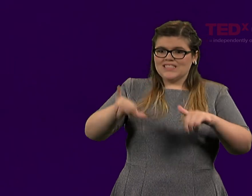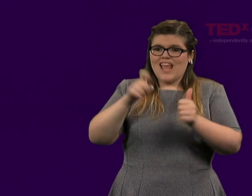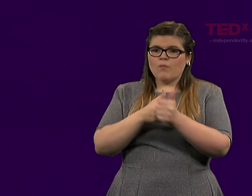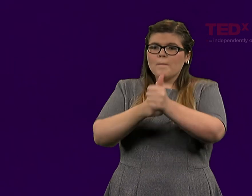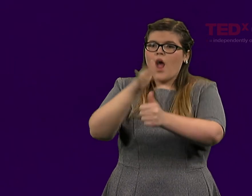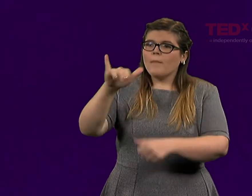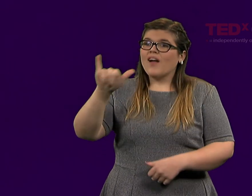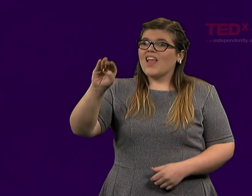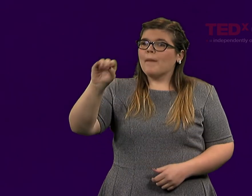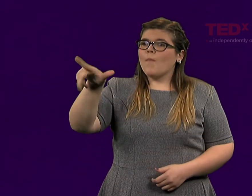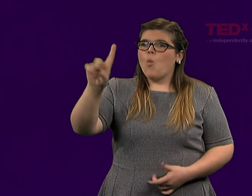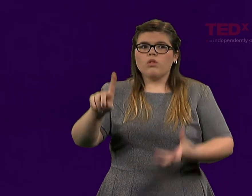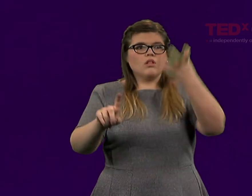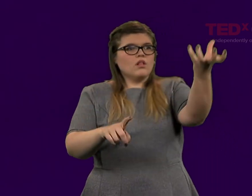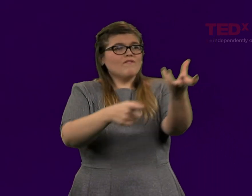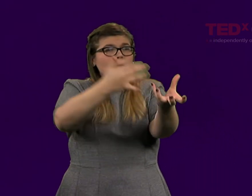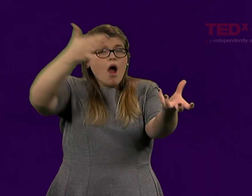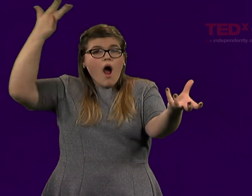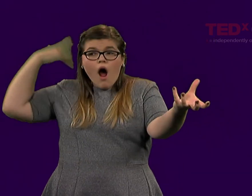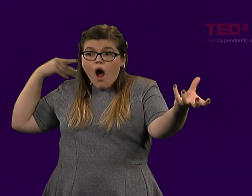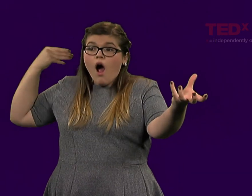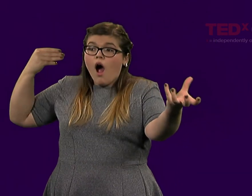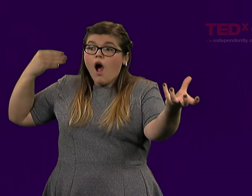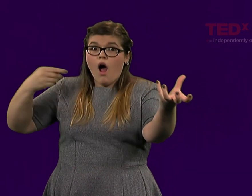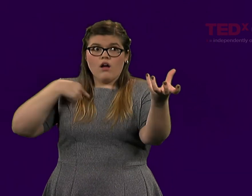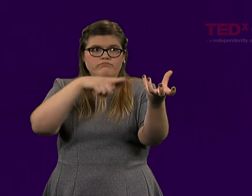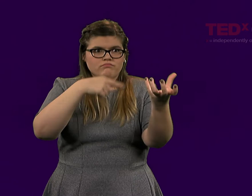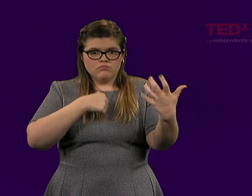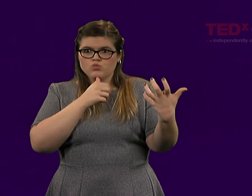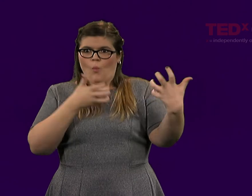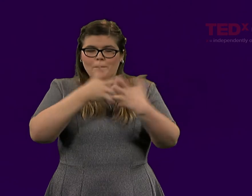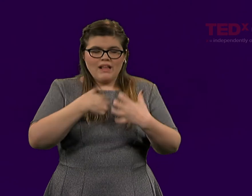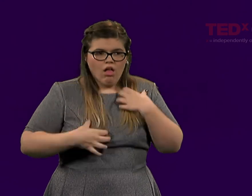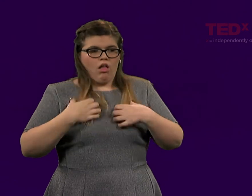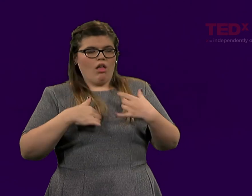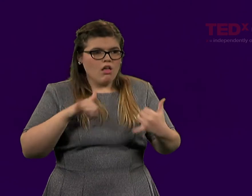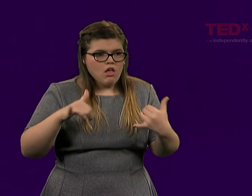in modern day 2014, but I think the problem is today